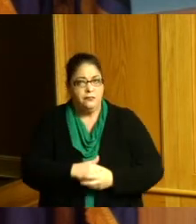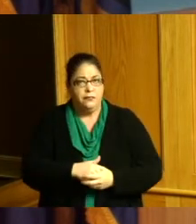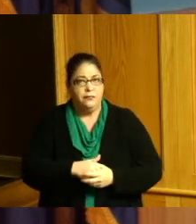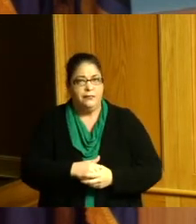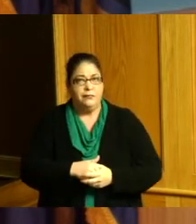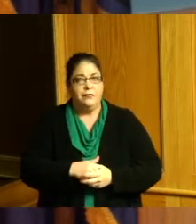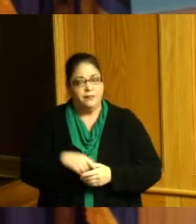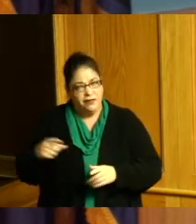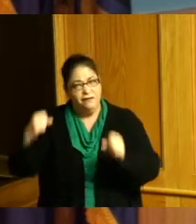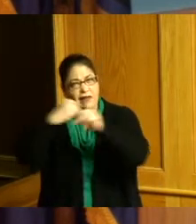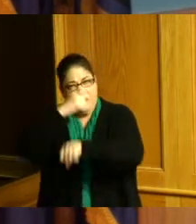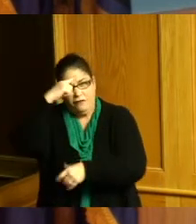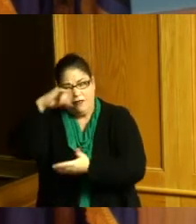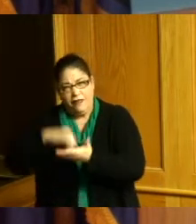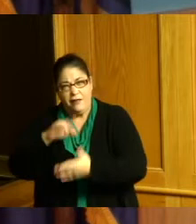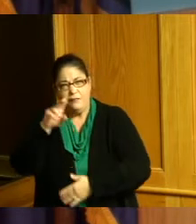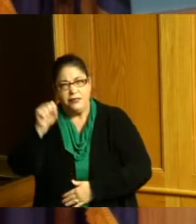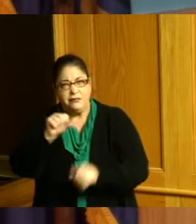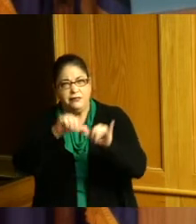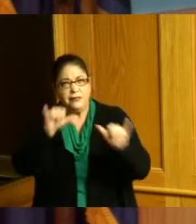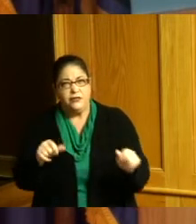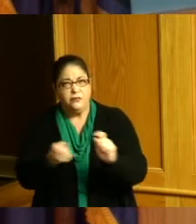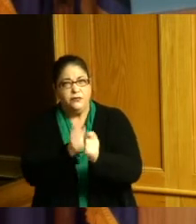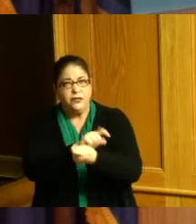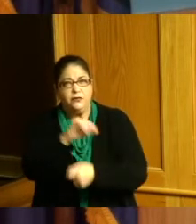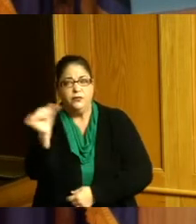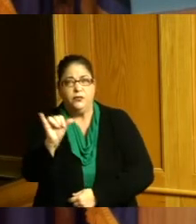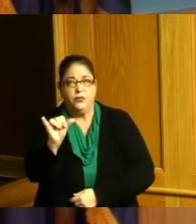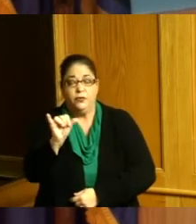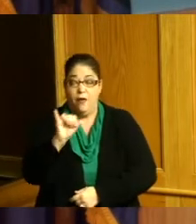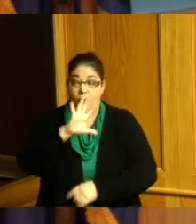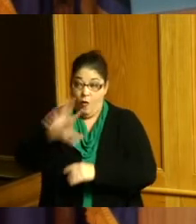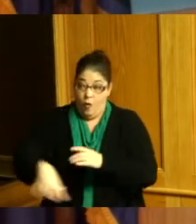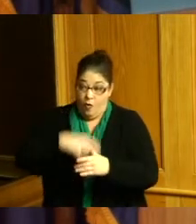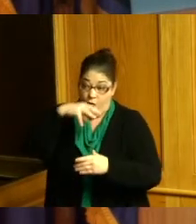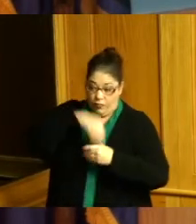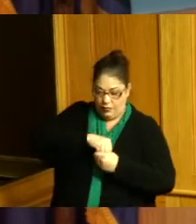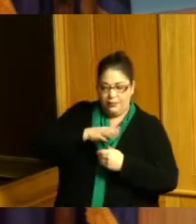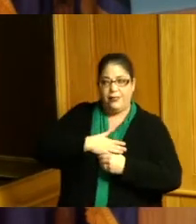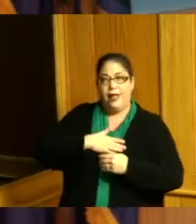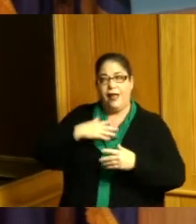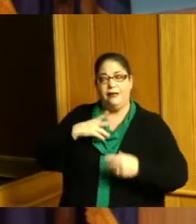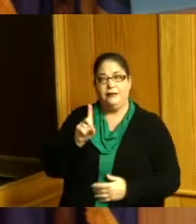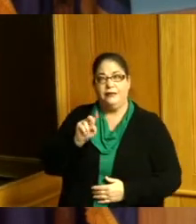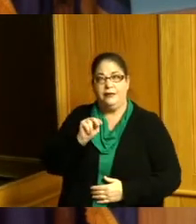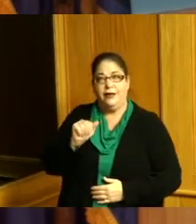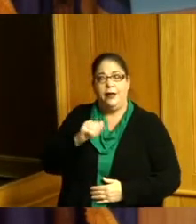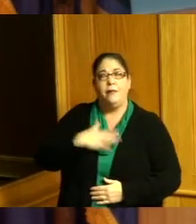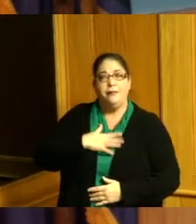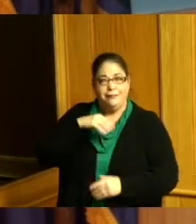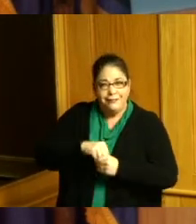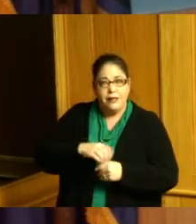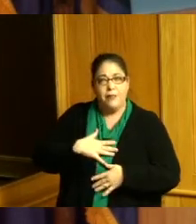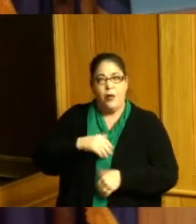Dr King's about is really in my DNA and that's why I focus my whole career not just at Hamilton